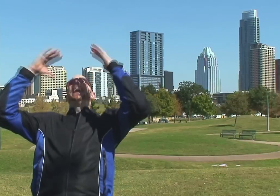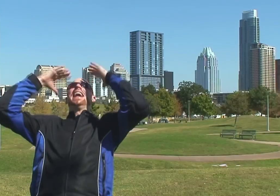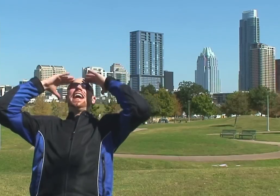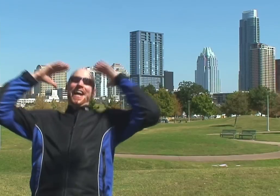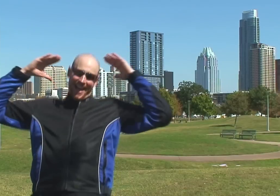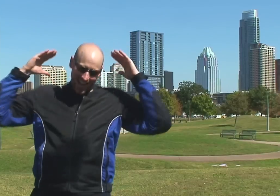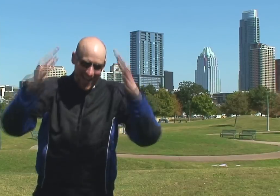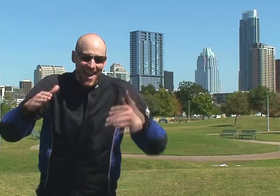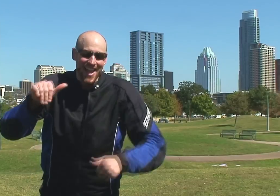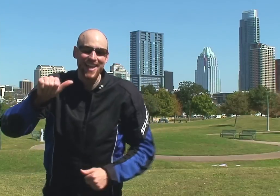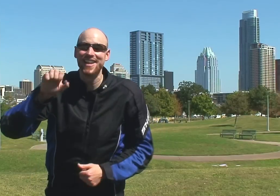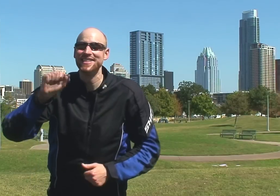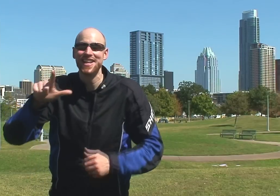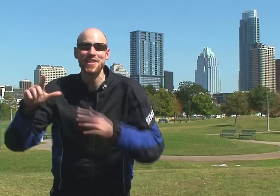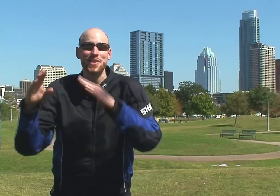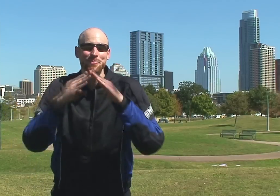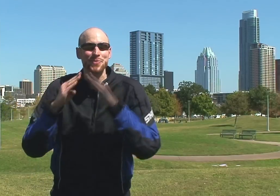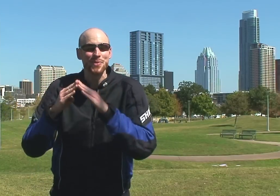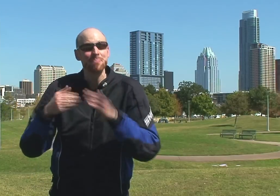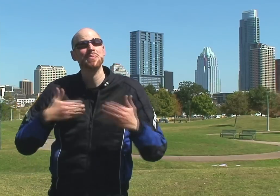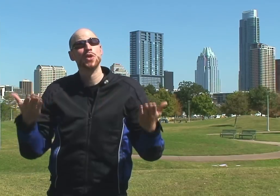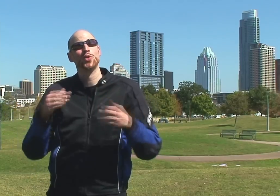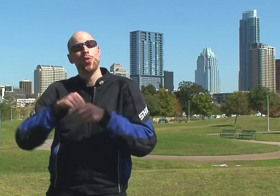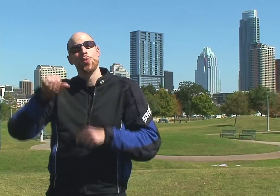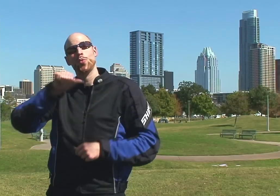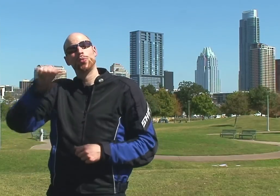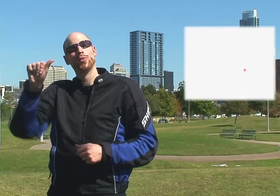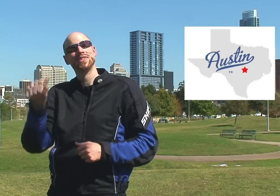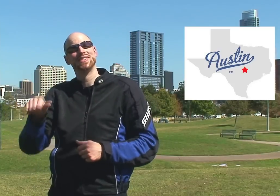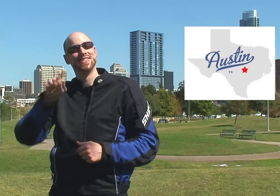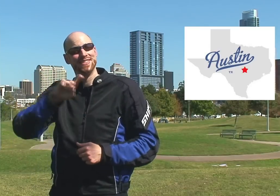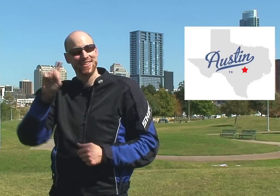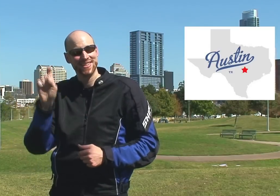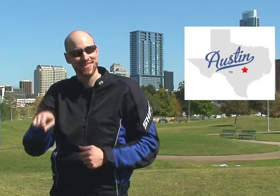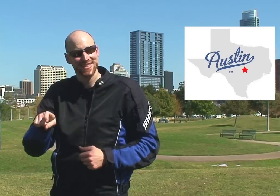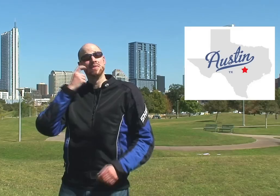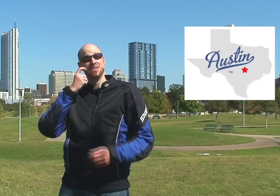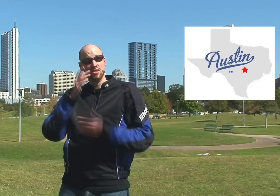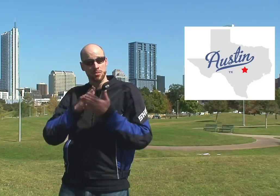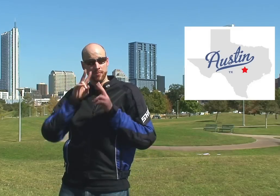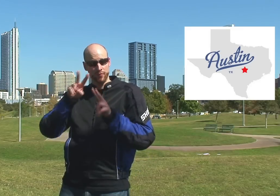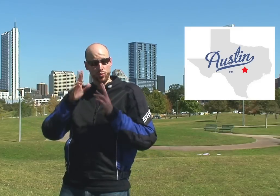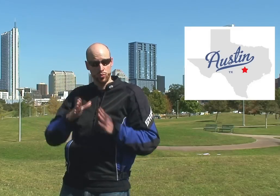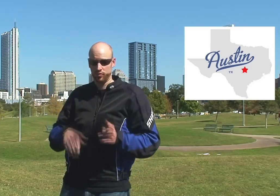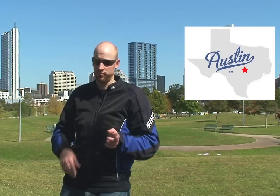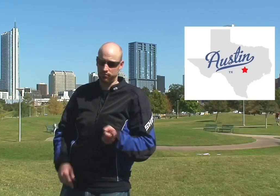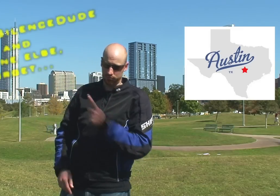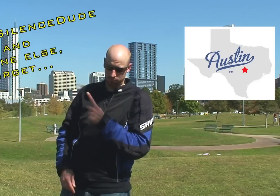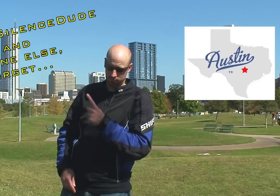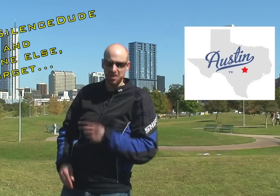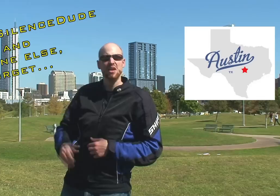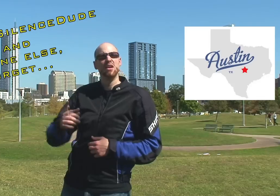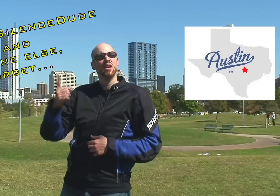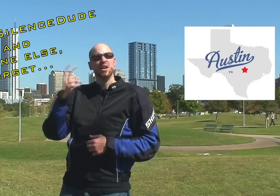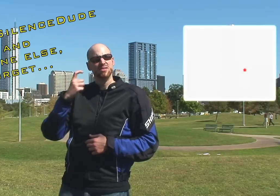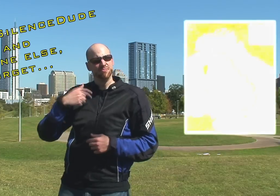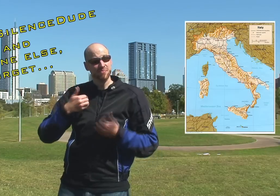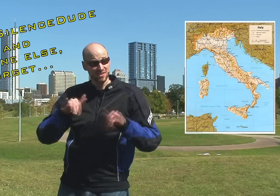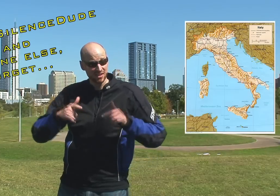Hhhhhhhheellooooo ASL Community! I'm here in Austin, Texas. Some viewers *bam* have asked me if I'm still living